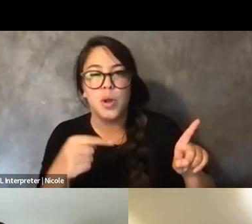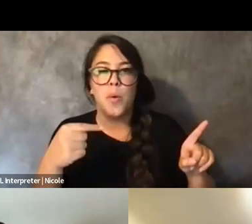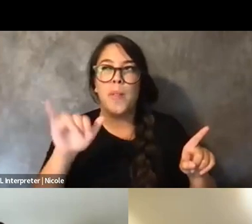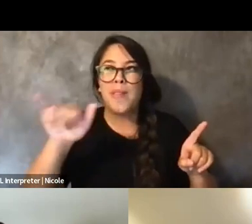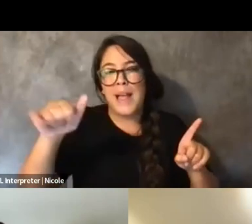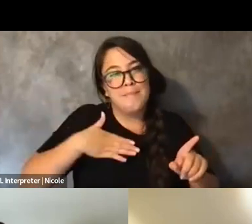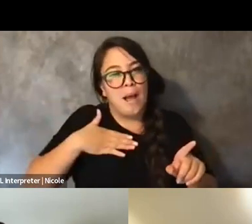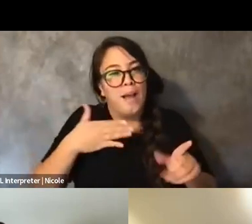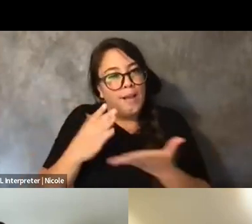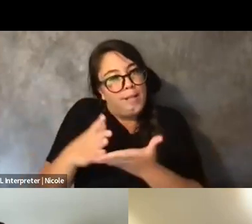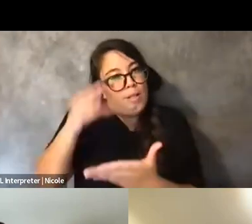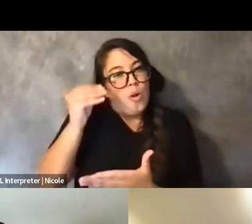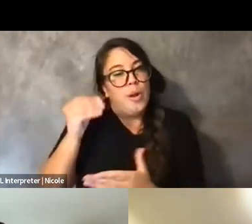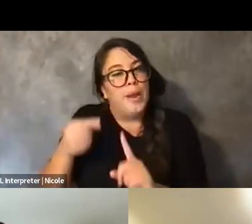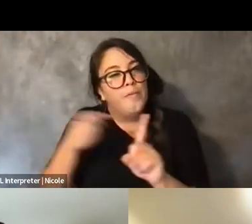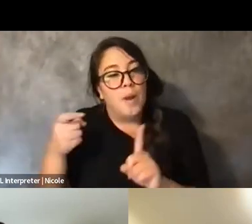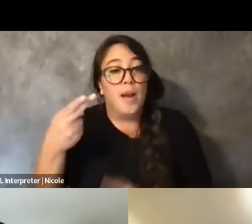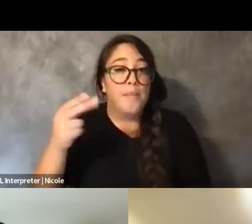about the Emerge cohort and having a hybrid space.